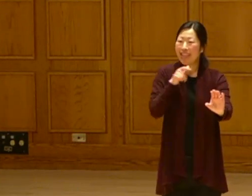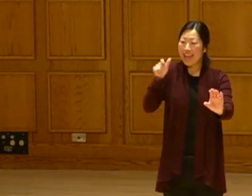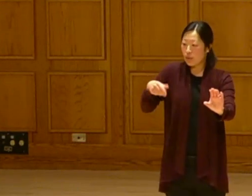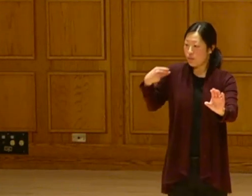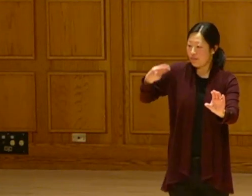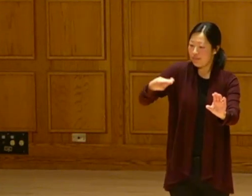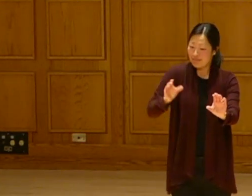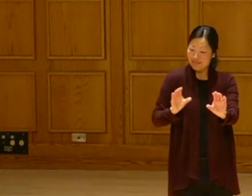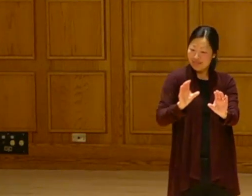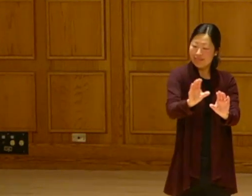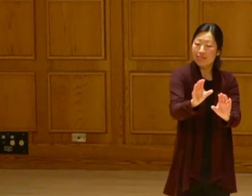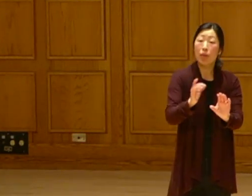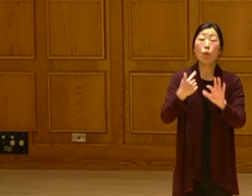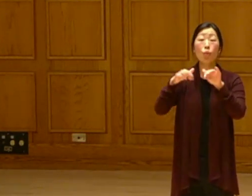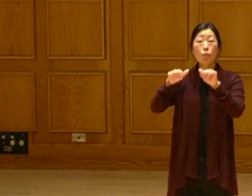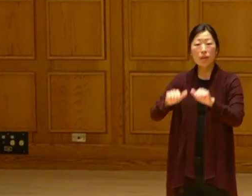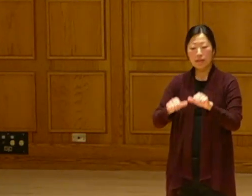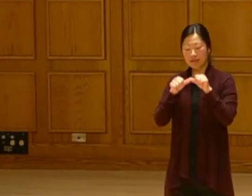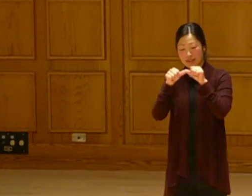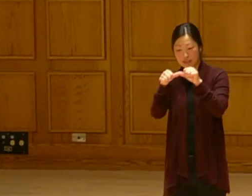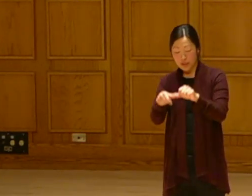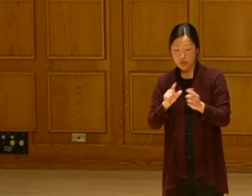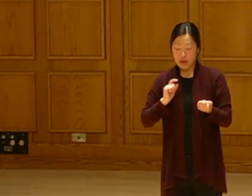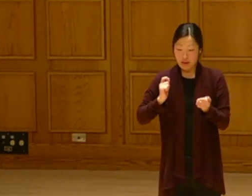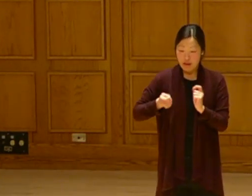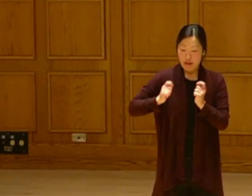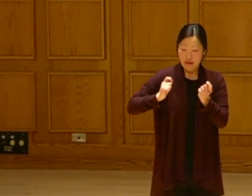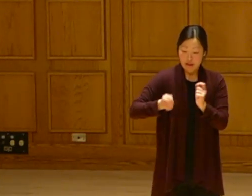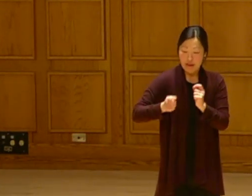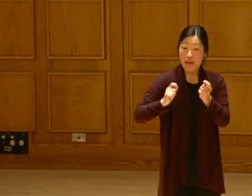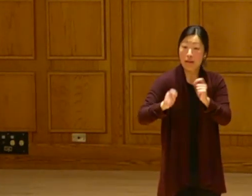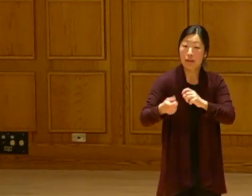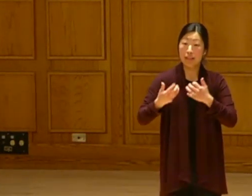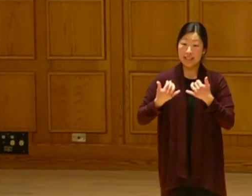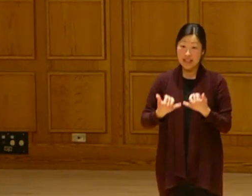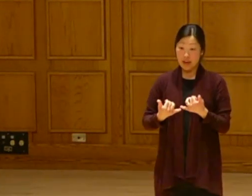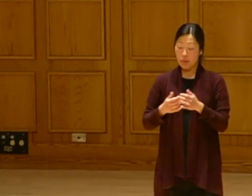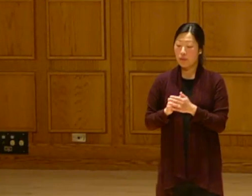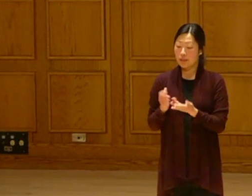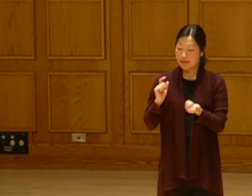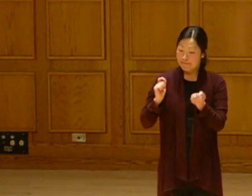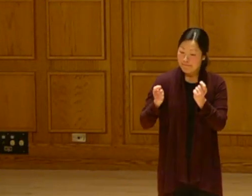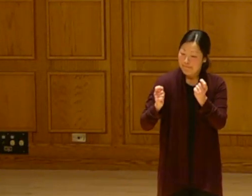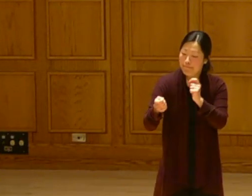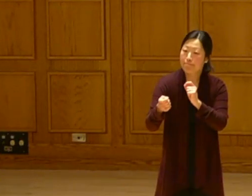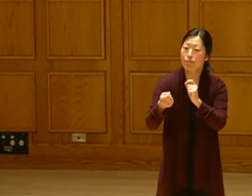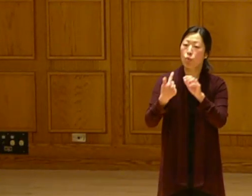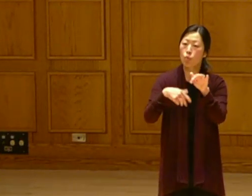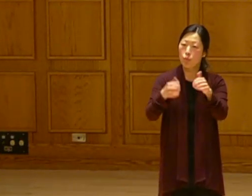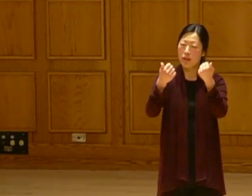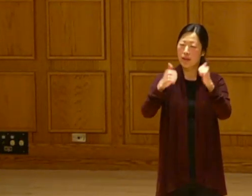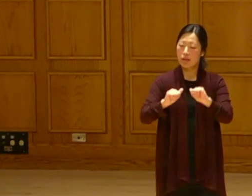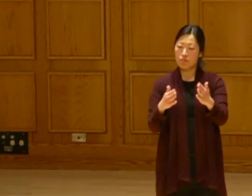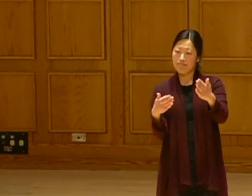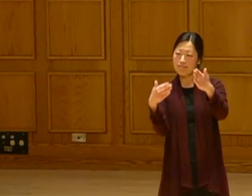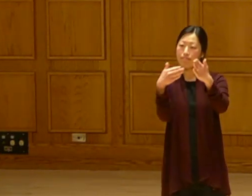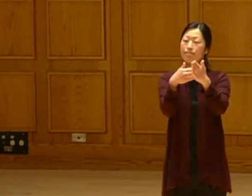It is something that we can still continue to make changes and actions to combat against.